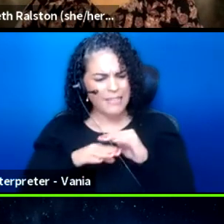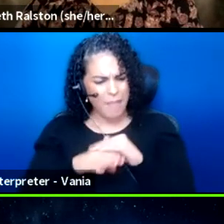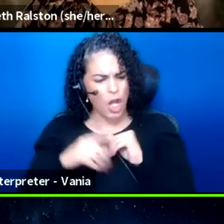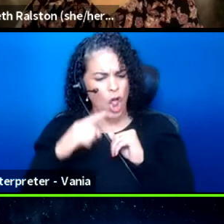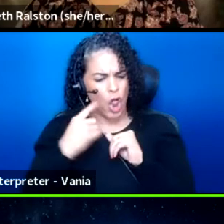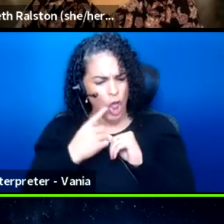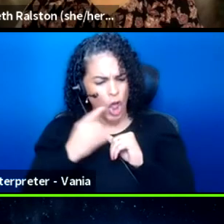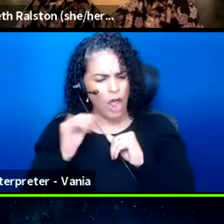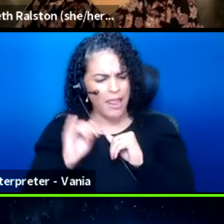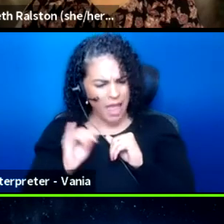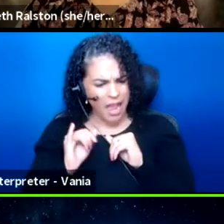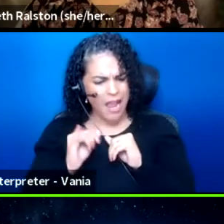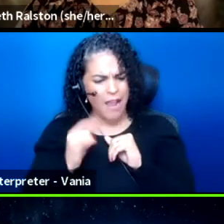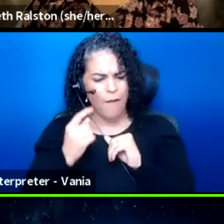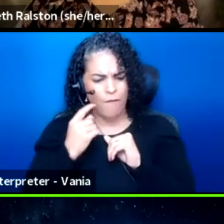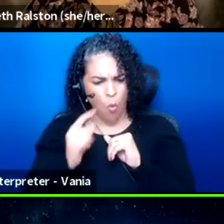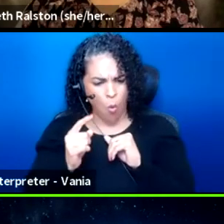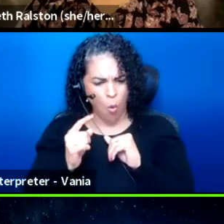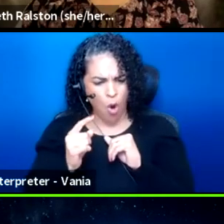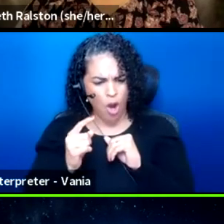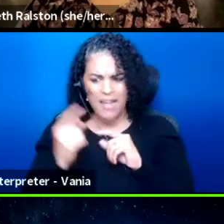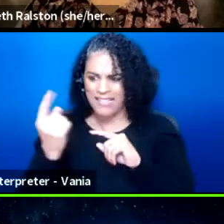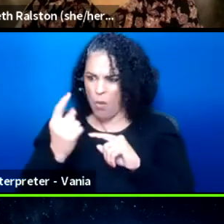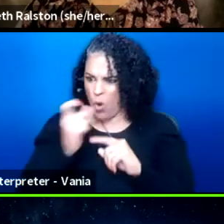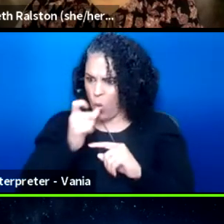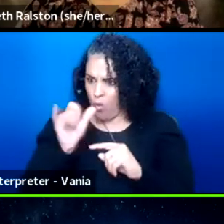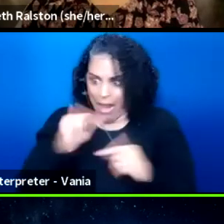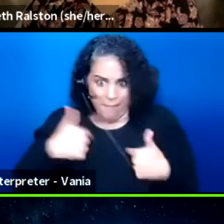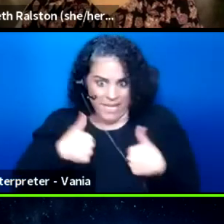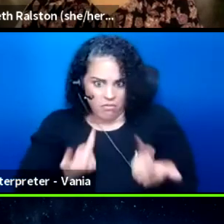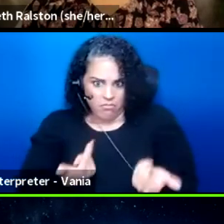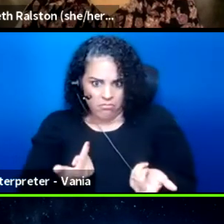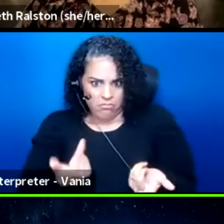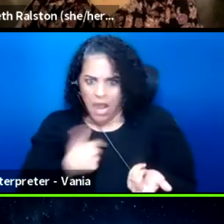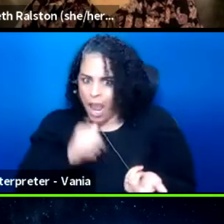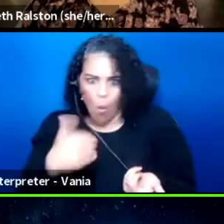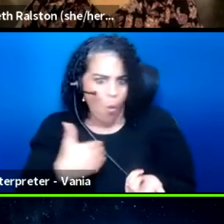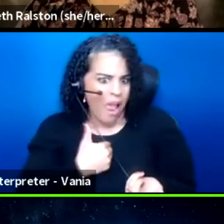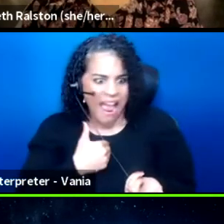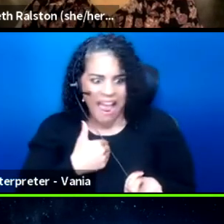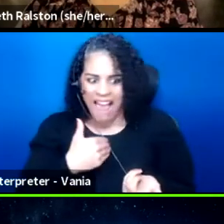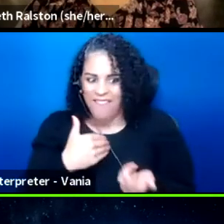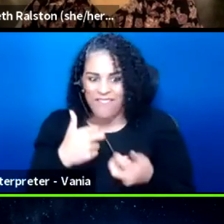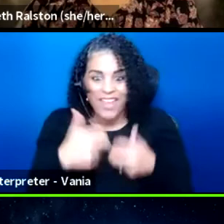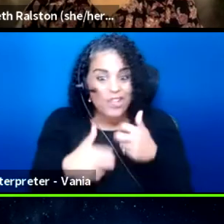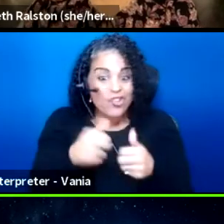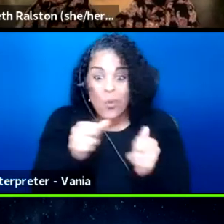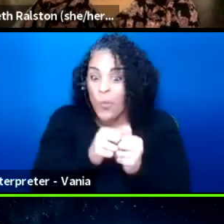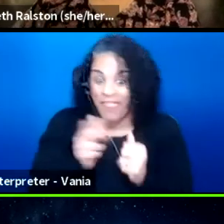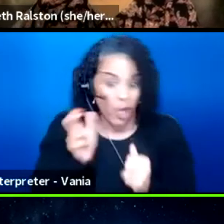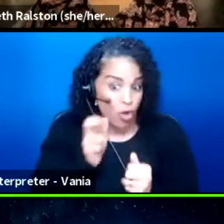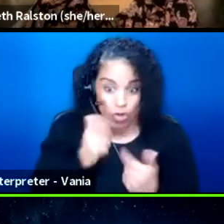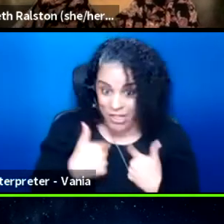for someone like me, like, I don't have the issue with hearing, but I still